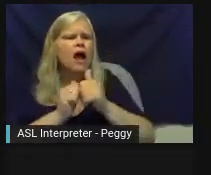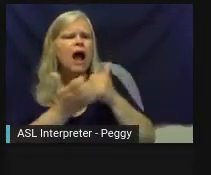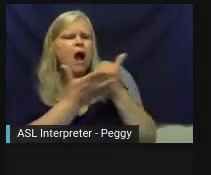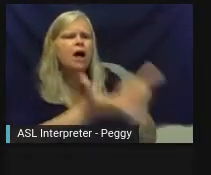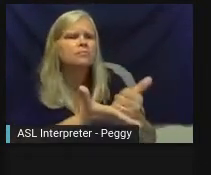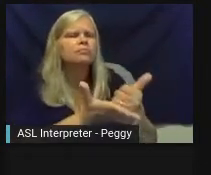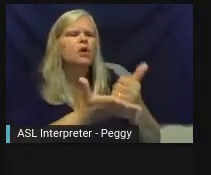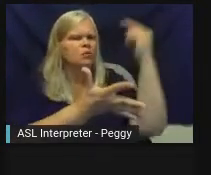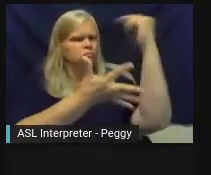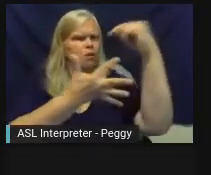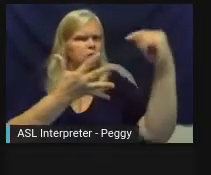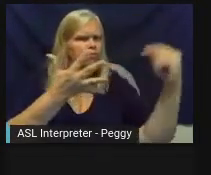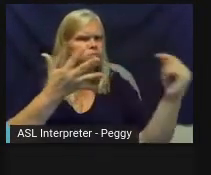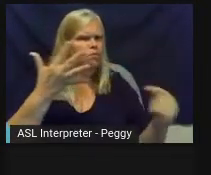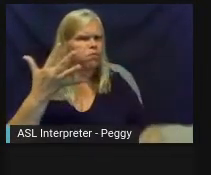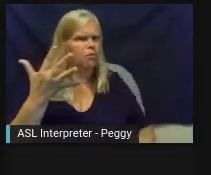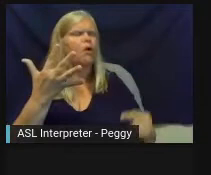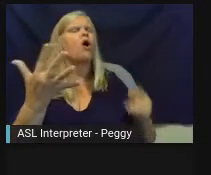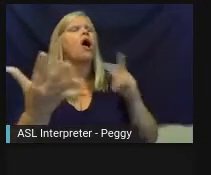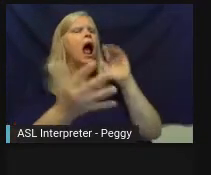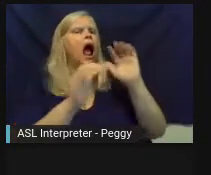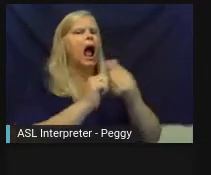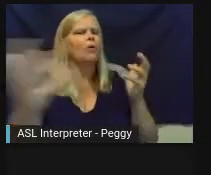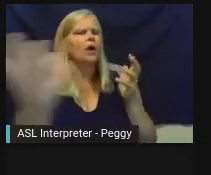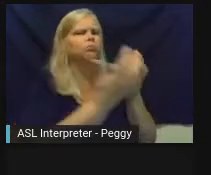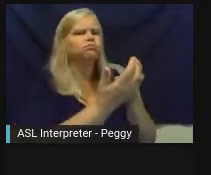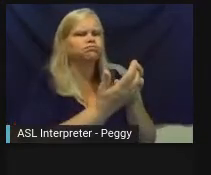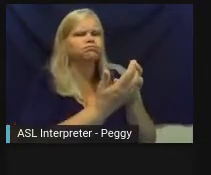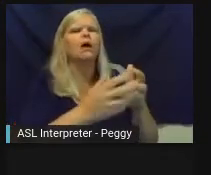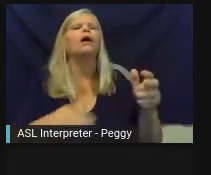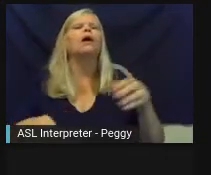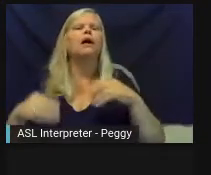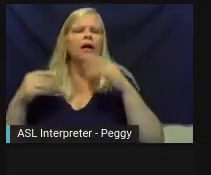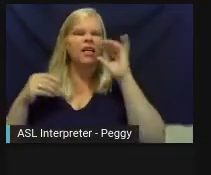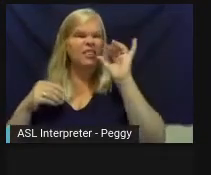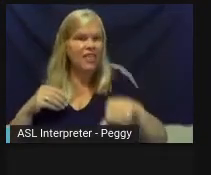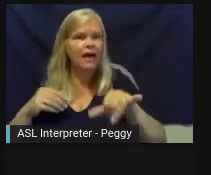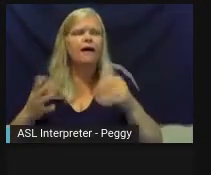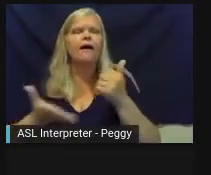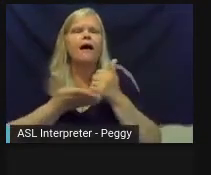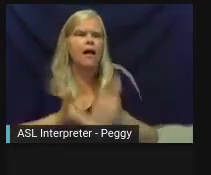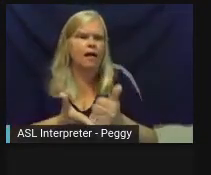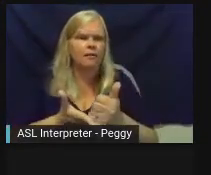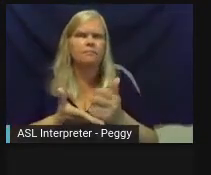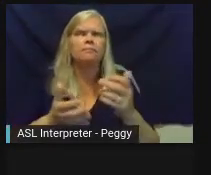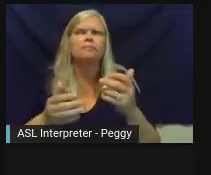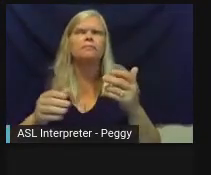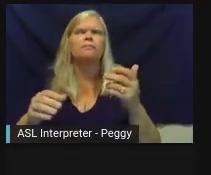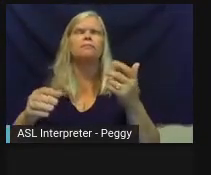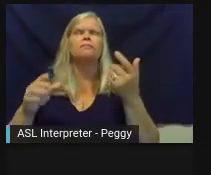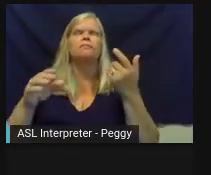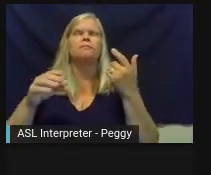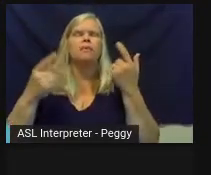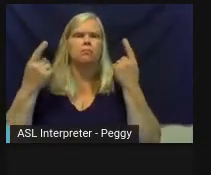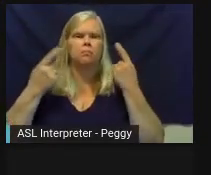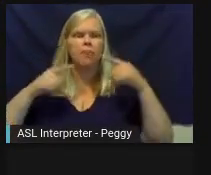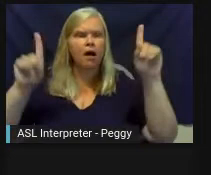Here's how we can make that a piece of the puzzle. That ground softening that we did really helped make the case when we were trying to step forward